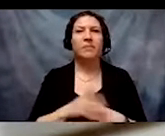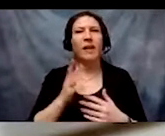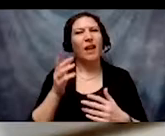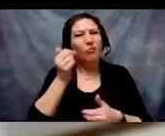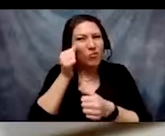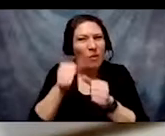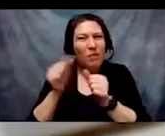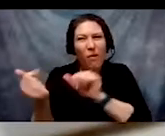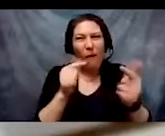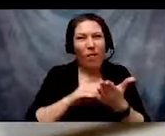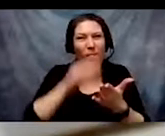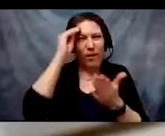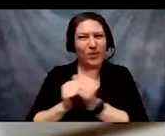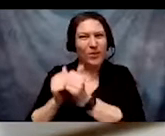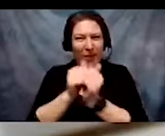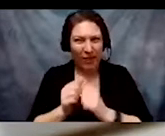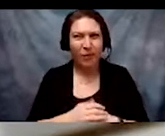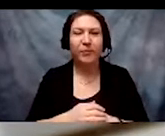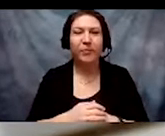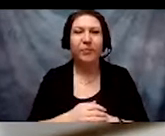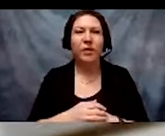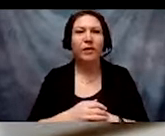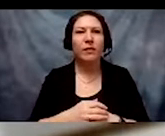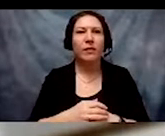focusing on the words not the speaker.